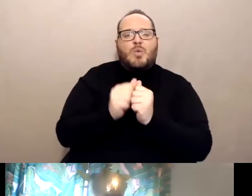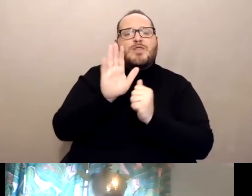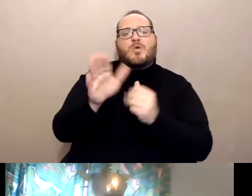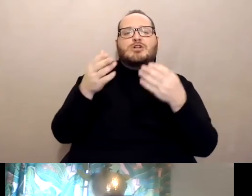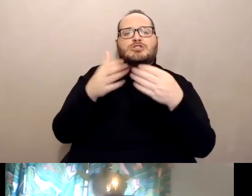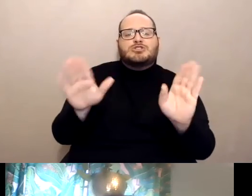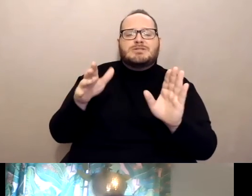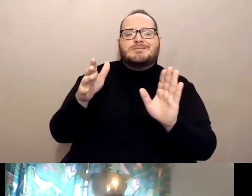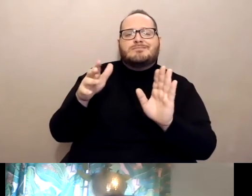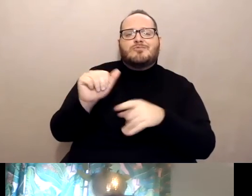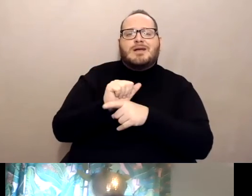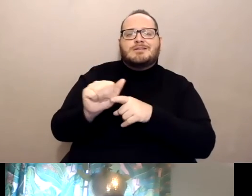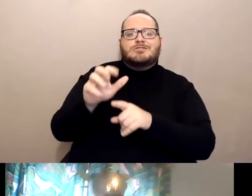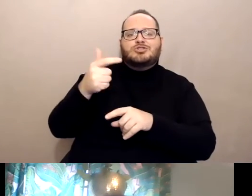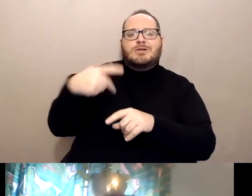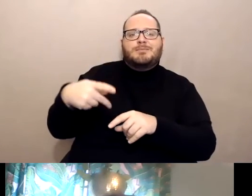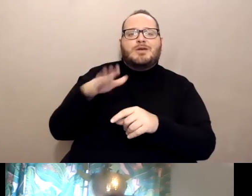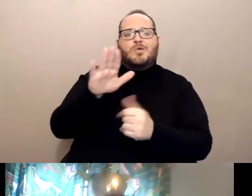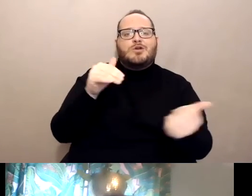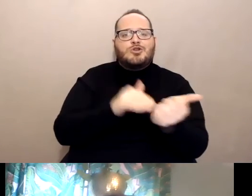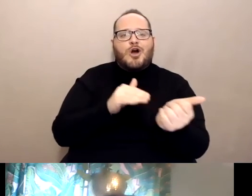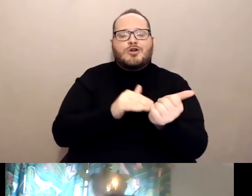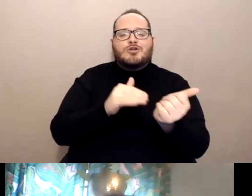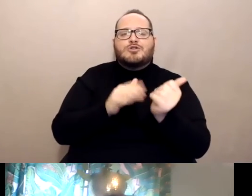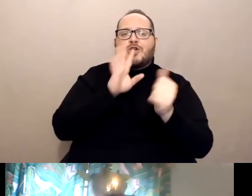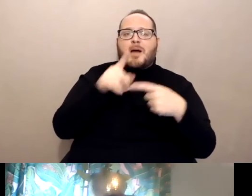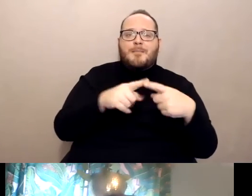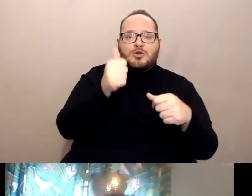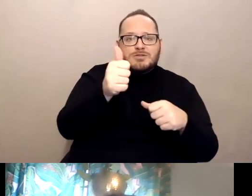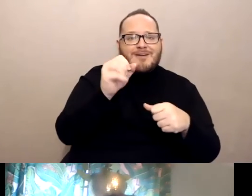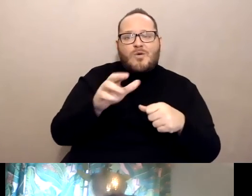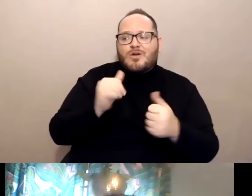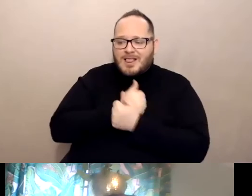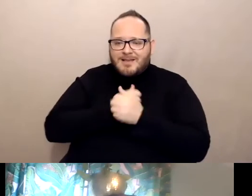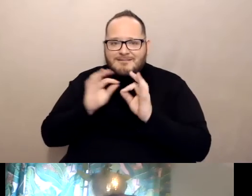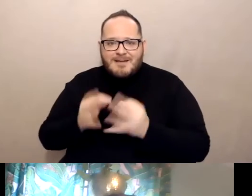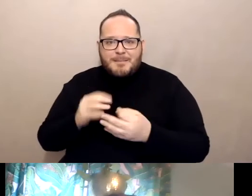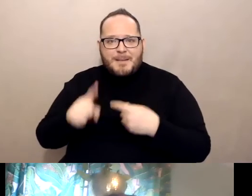or with your medical specialist about you or your loved one's personal and medical risk factors.